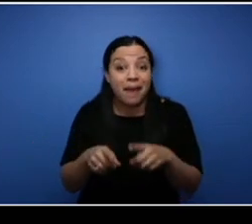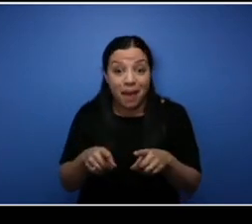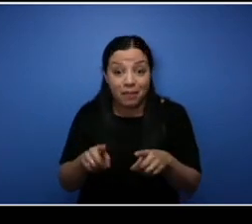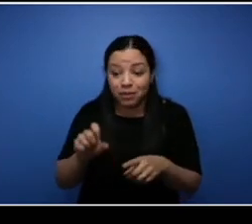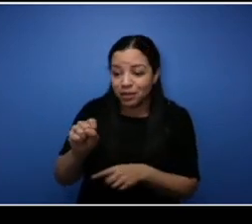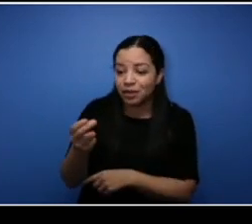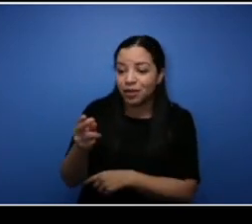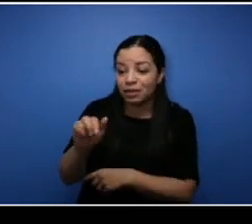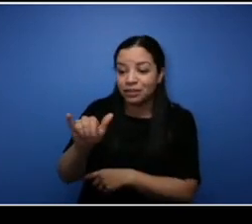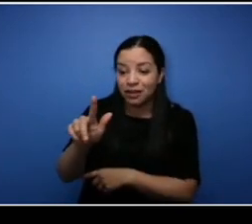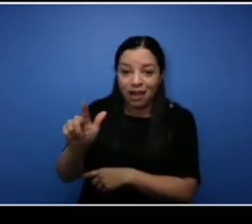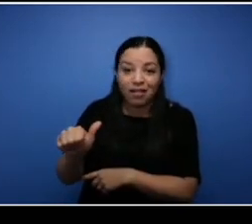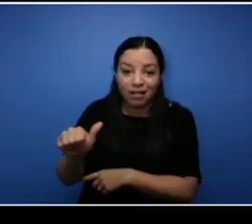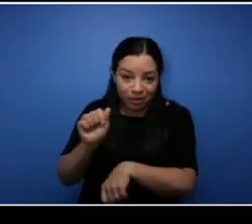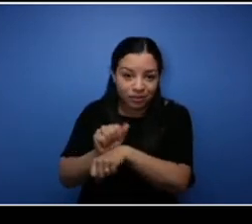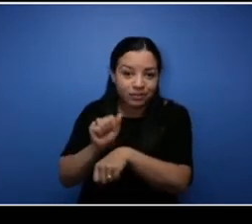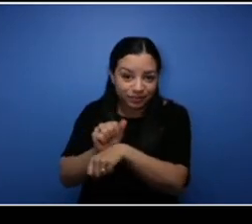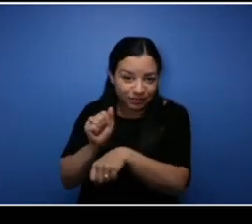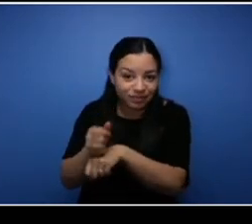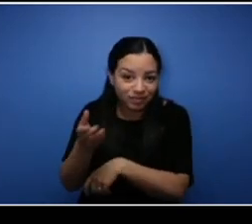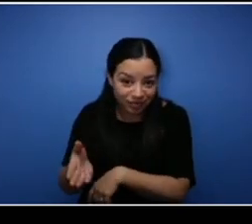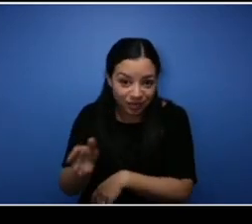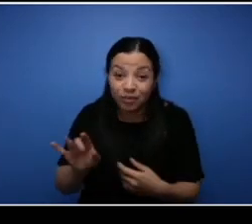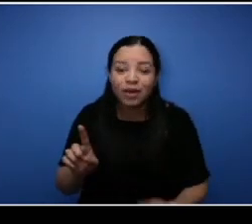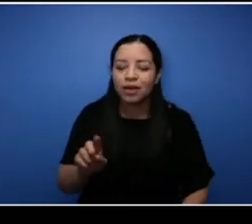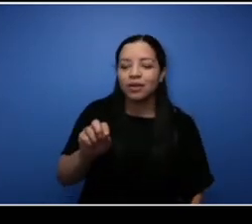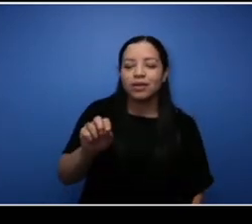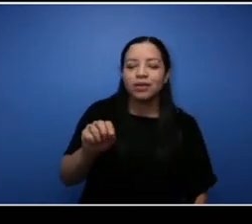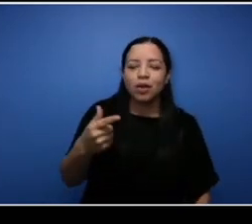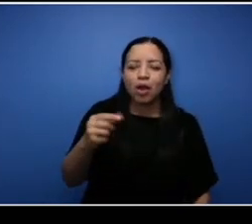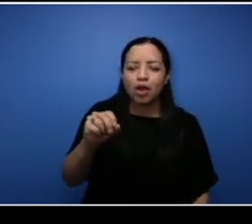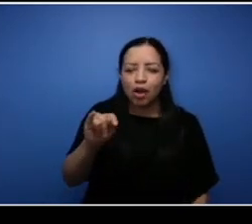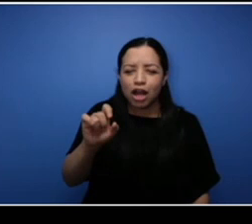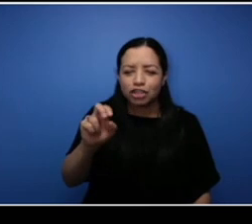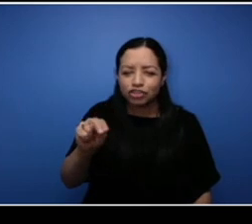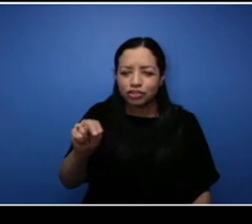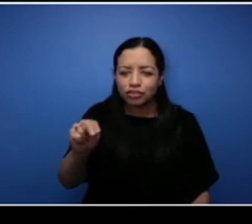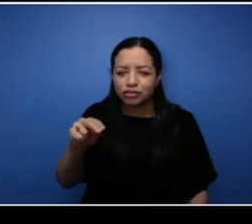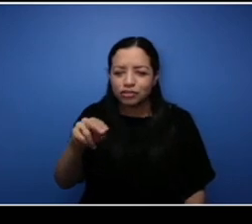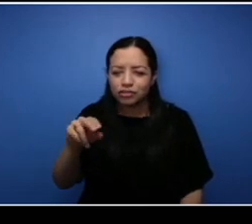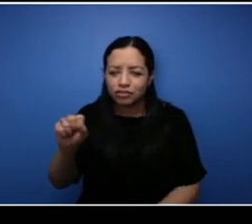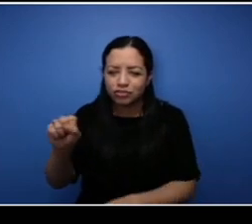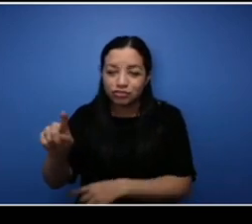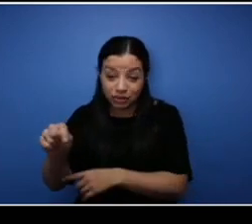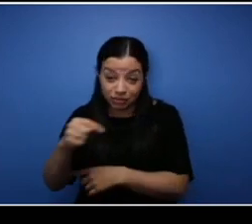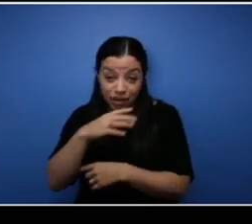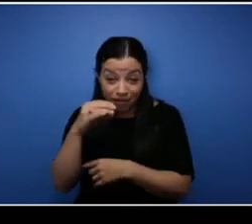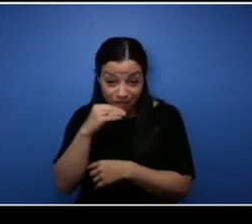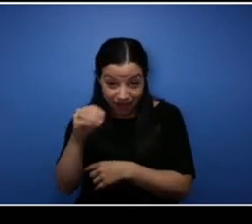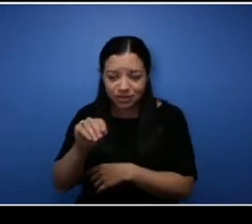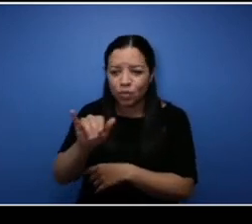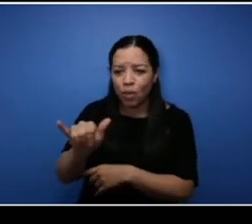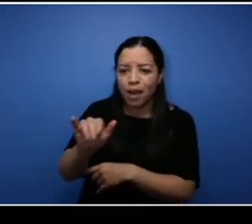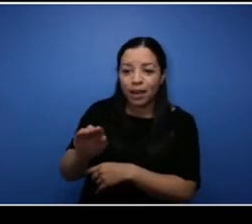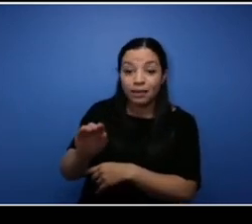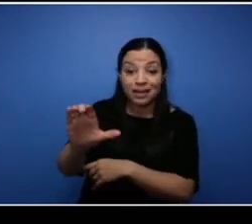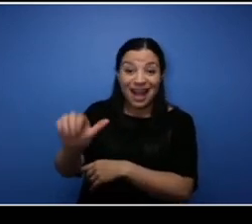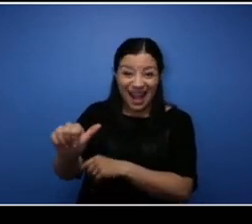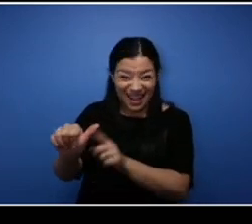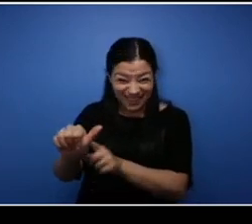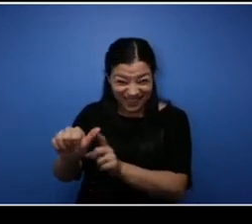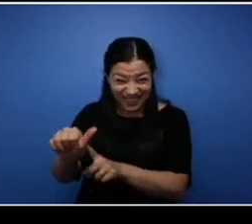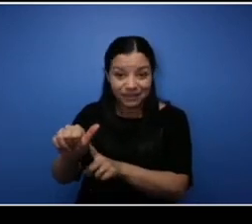at the time, the YMCA on Gottingen Street and I went there to print off little posters